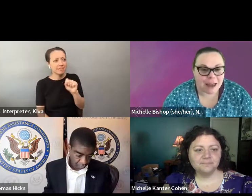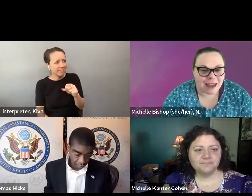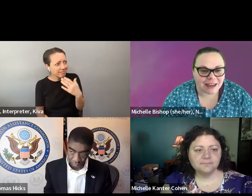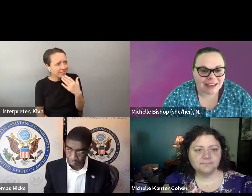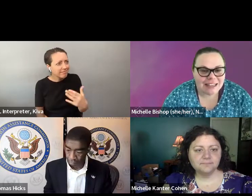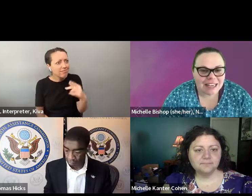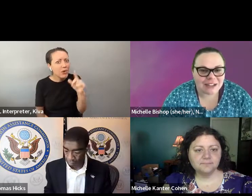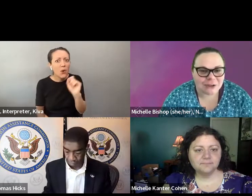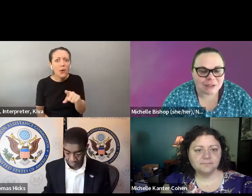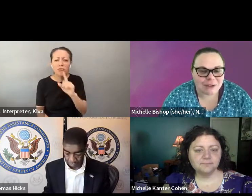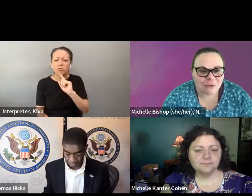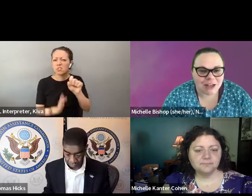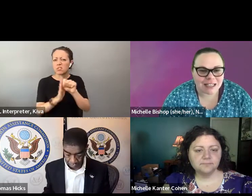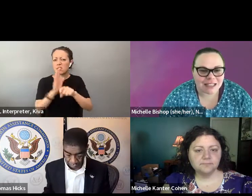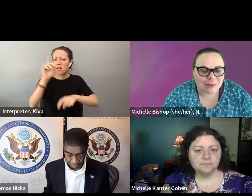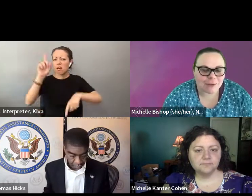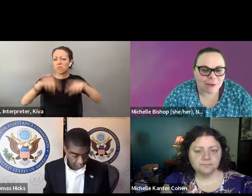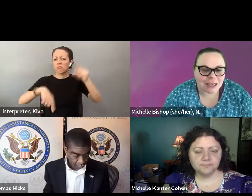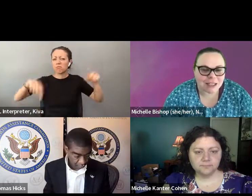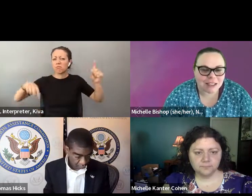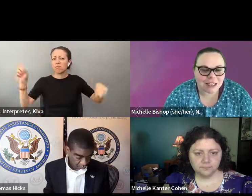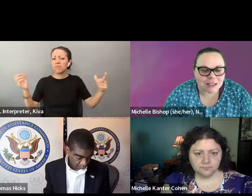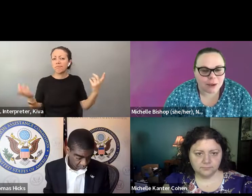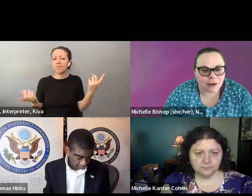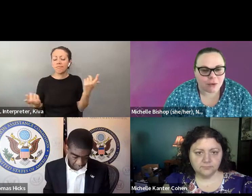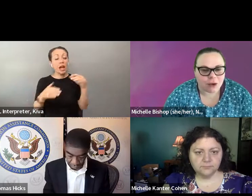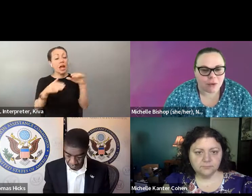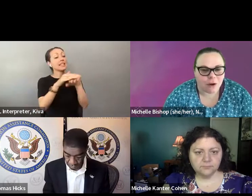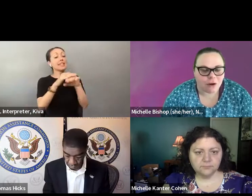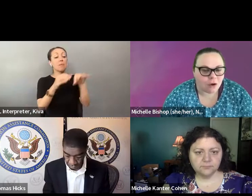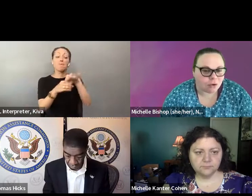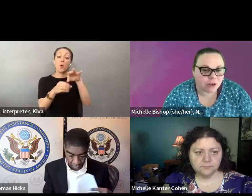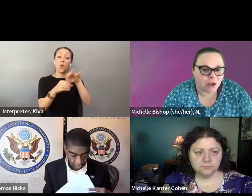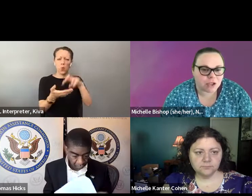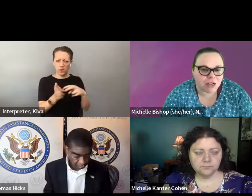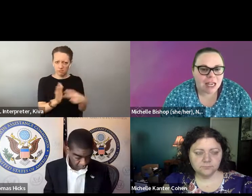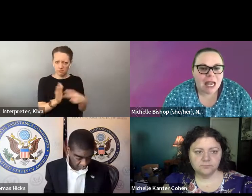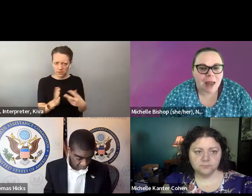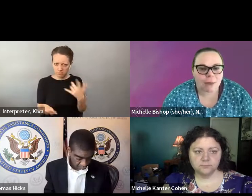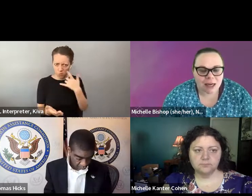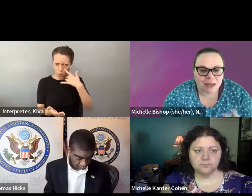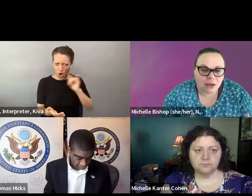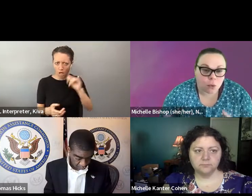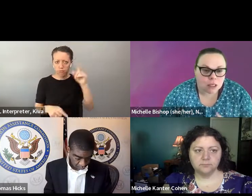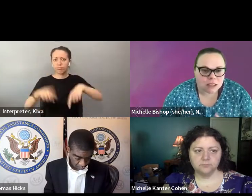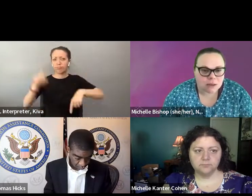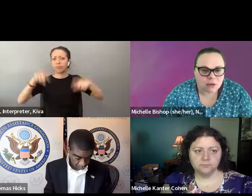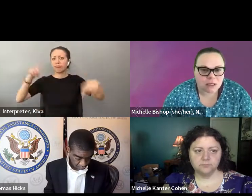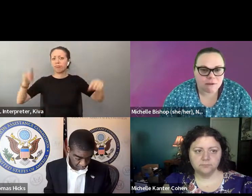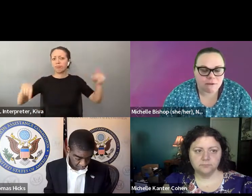Oh, can you tell us how States differ as far as their accessible voting options is Michelle. Because it's such a mixed bag in terms of